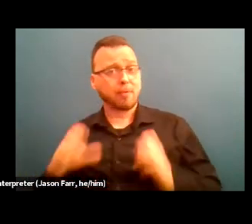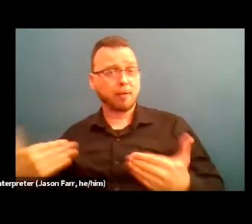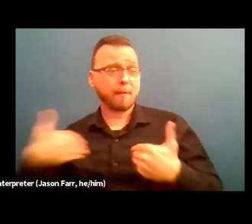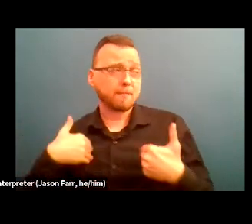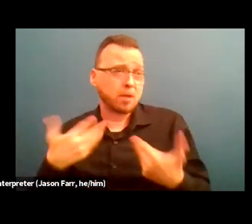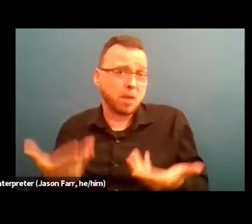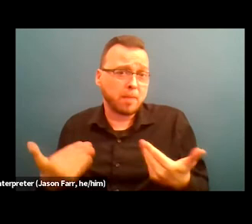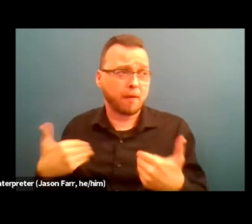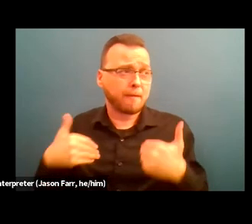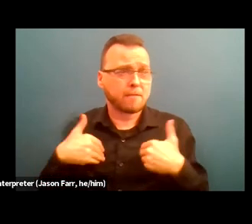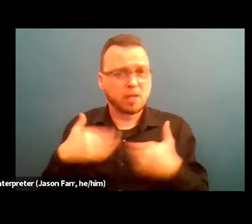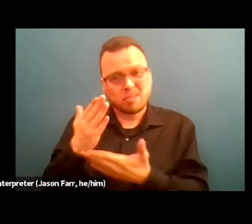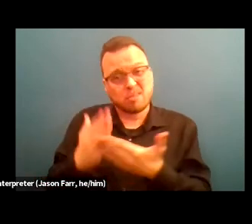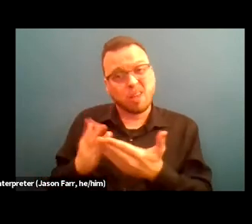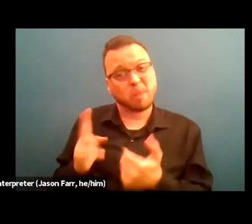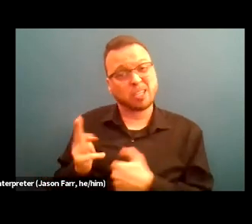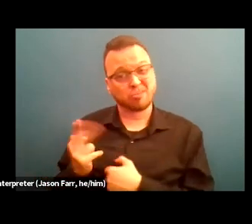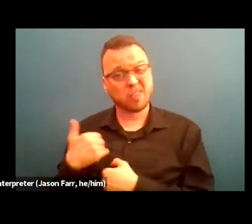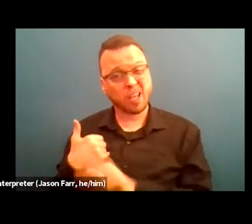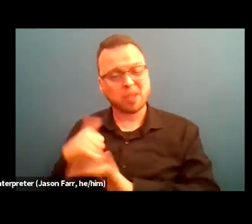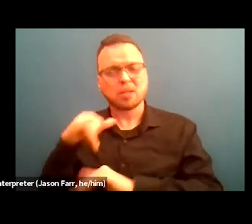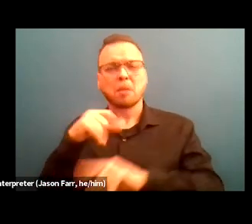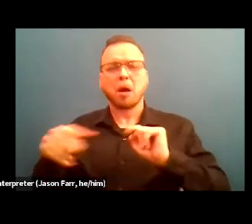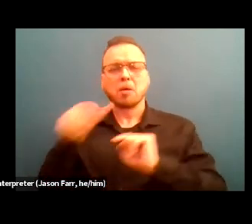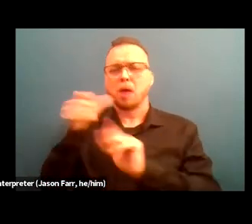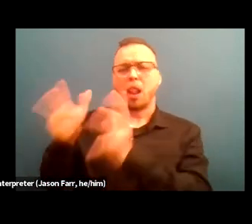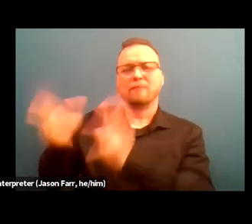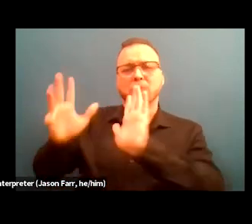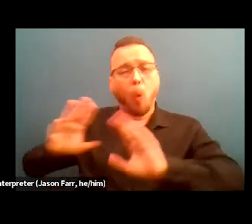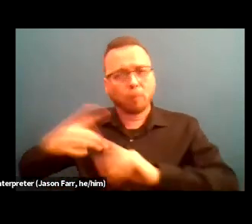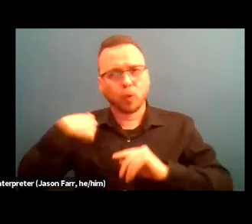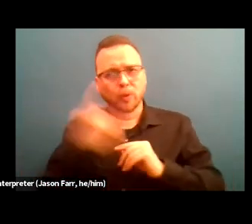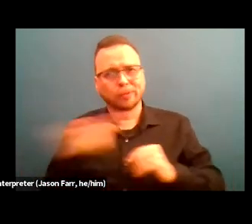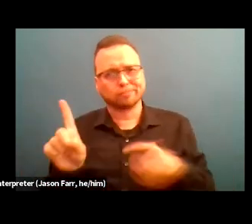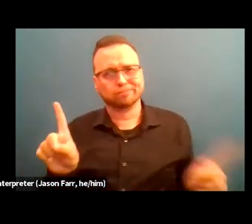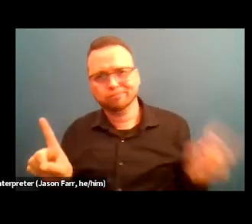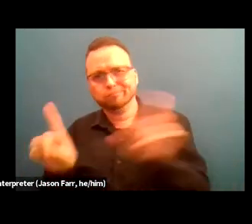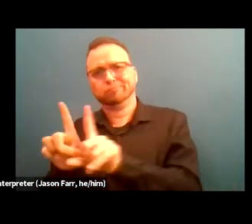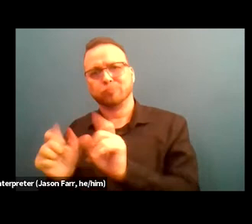you know, a bit of a background, but we're gonna there to help them. We advocate on the client's behalf